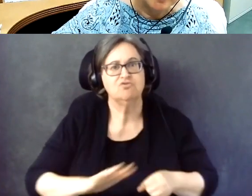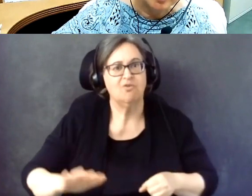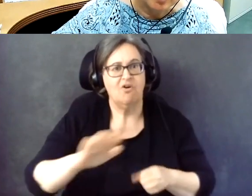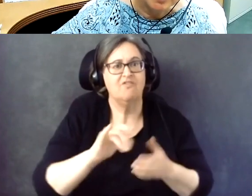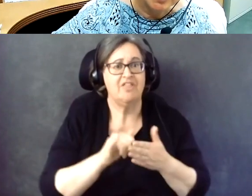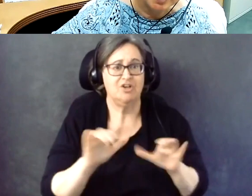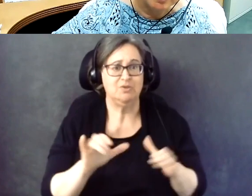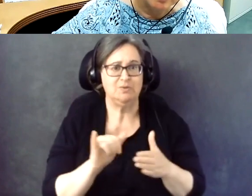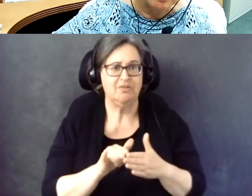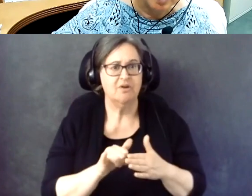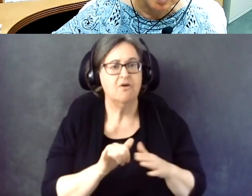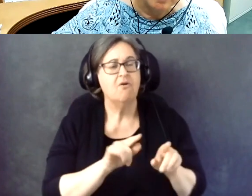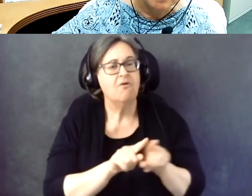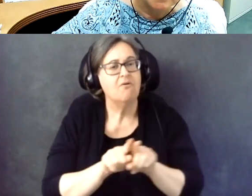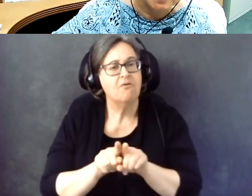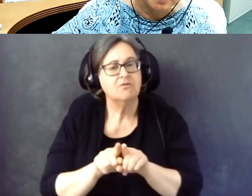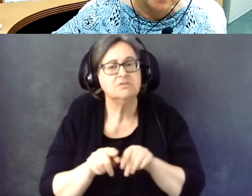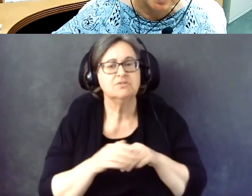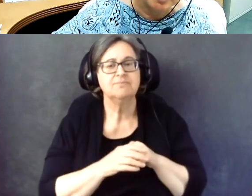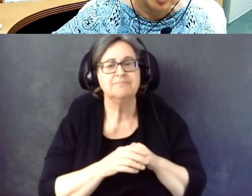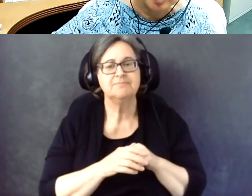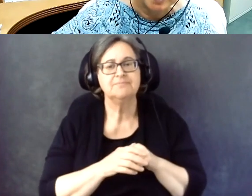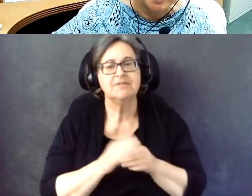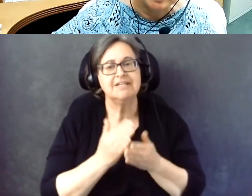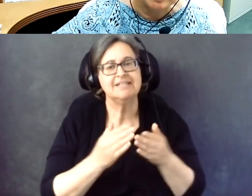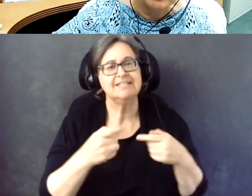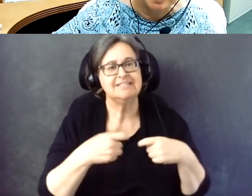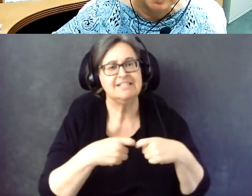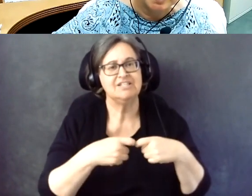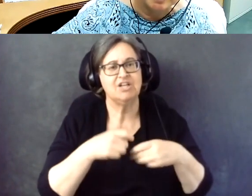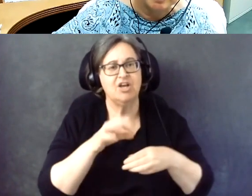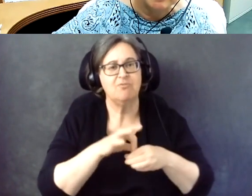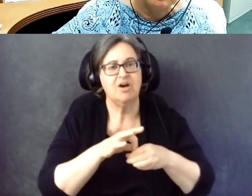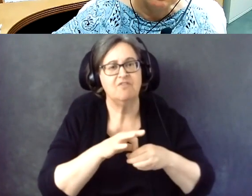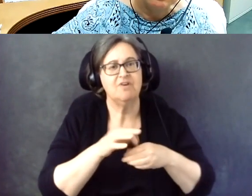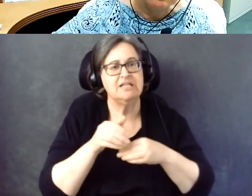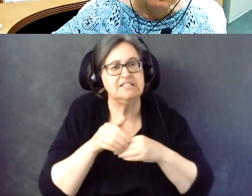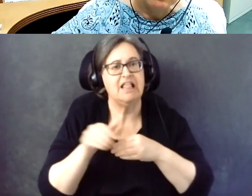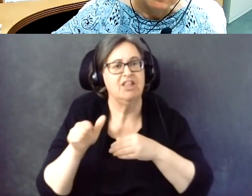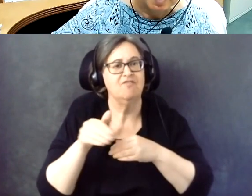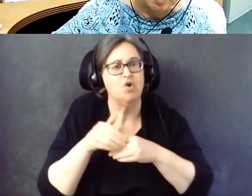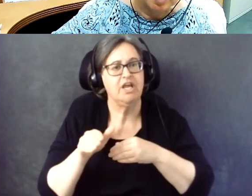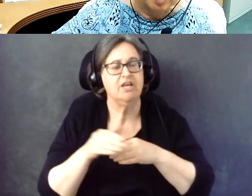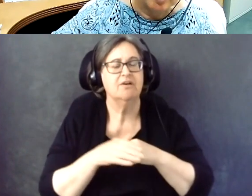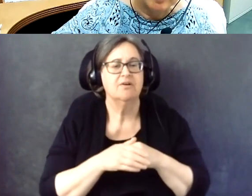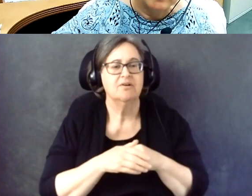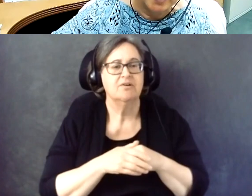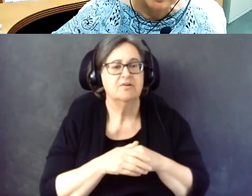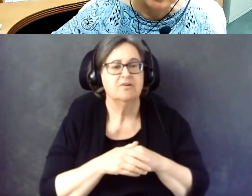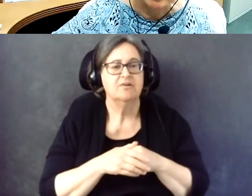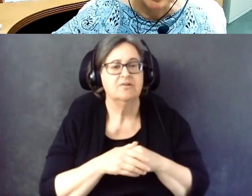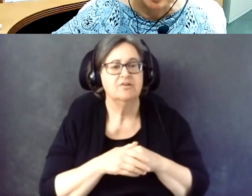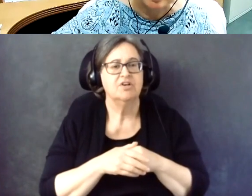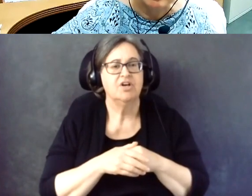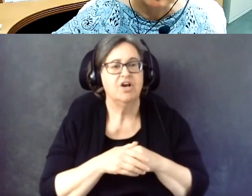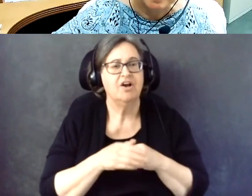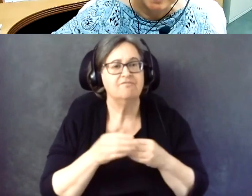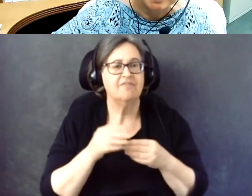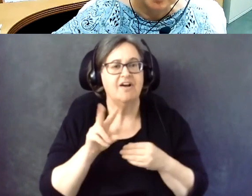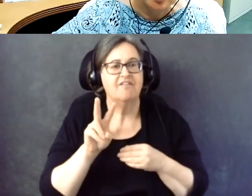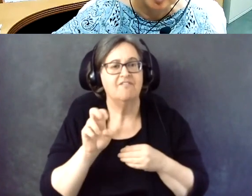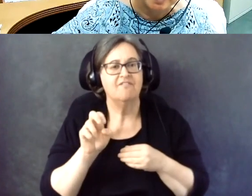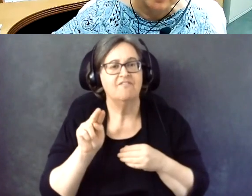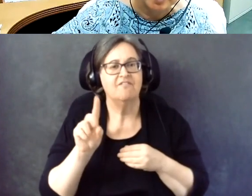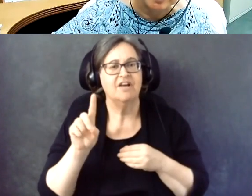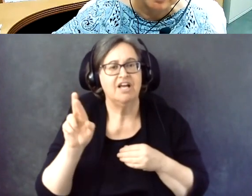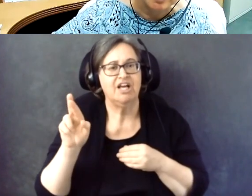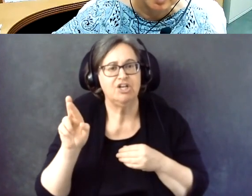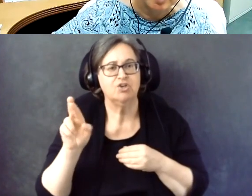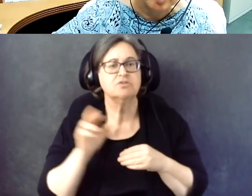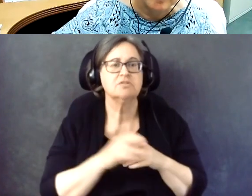There's also some electronic ballot delivery vendors, enhanced voting being one of those,